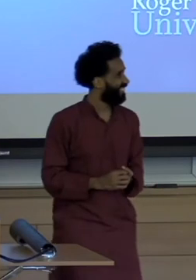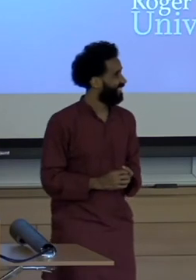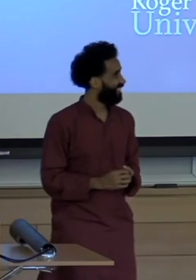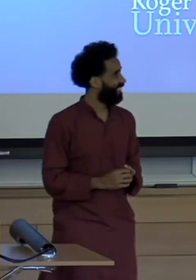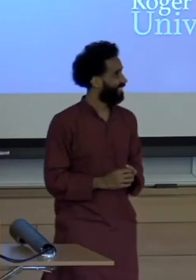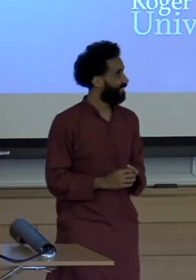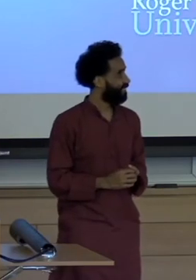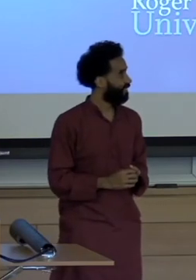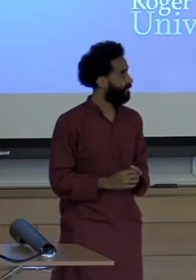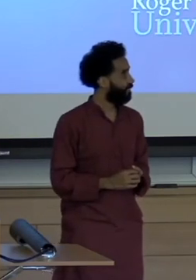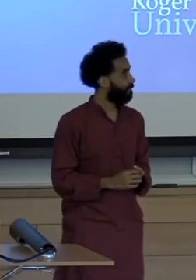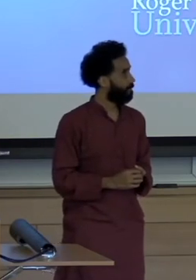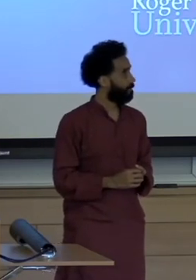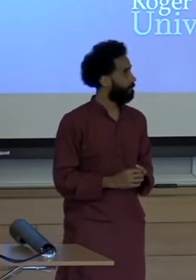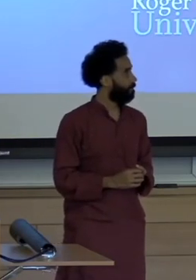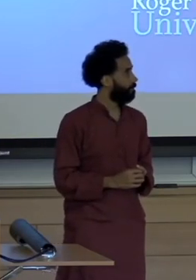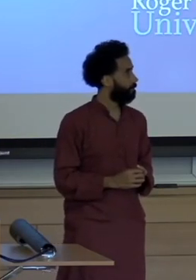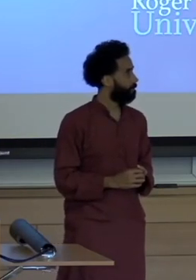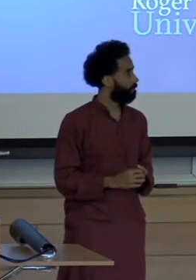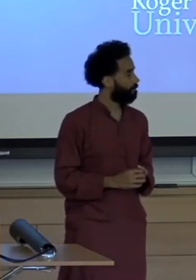Amazing presentation, I'd appreciate since